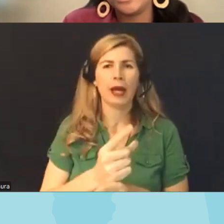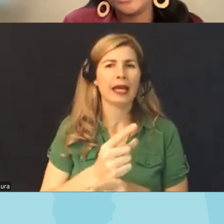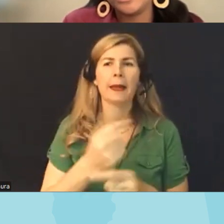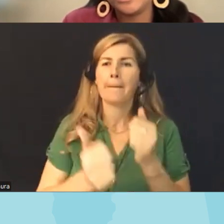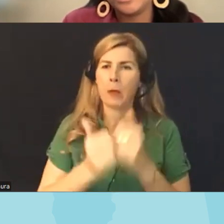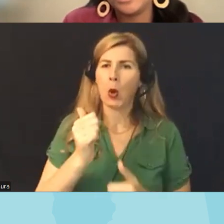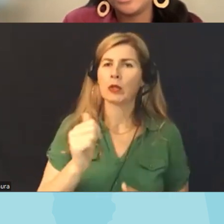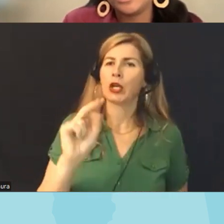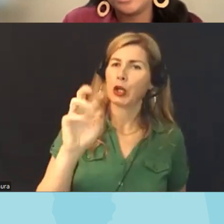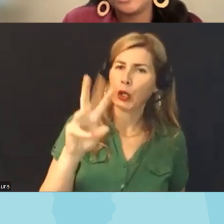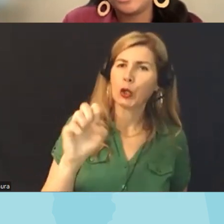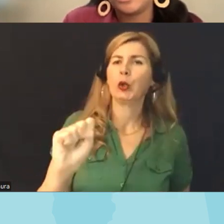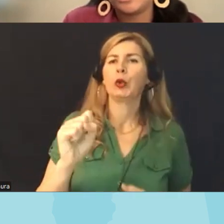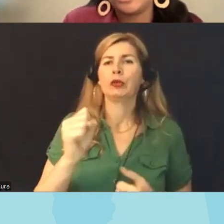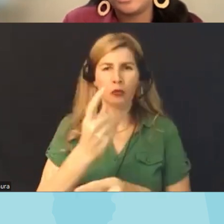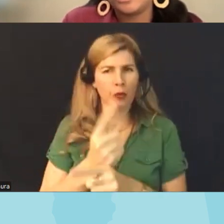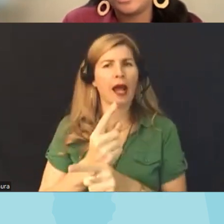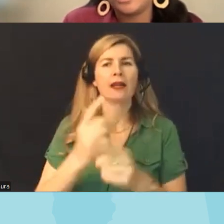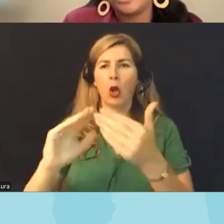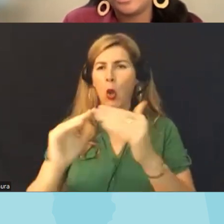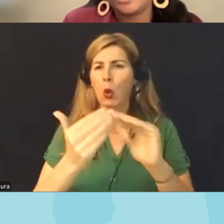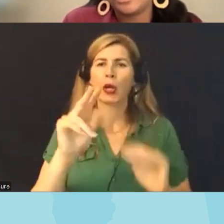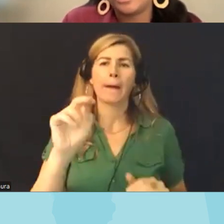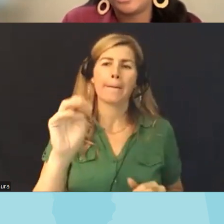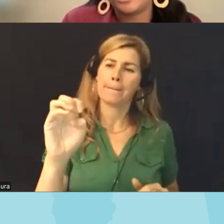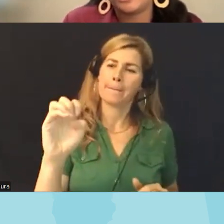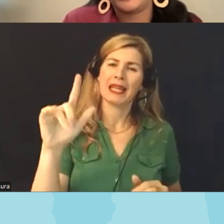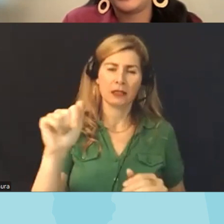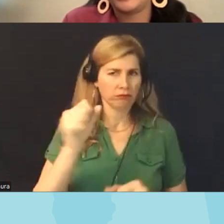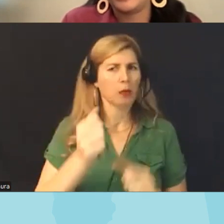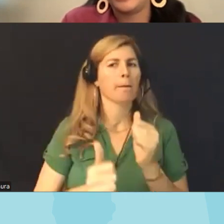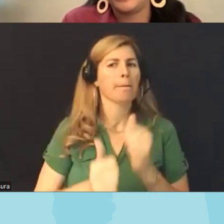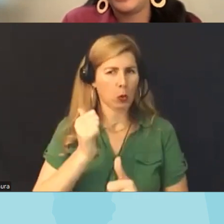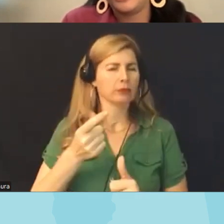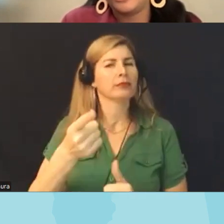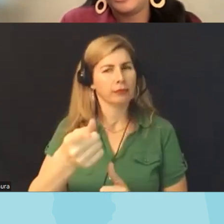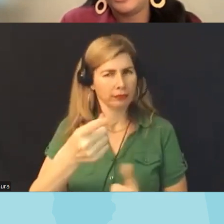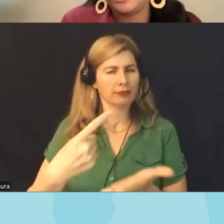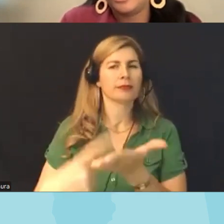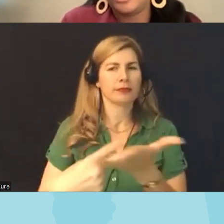things especially local you know local community media and I think um throughout um our wonderful